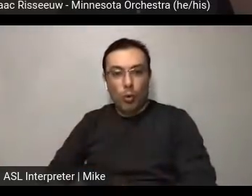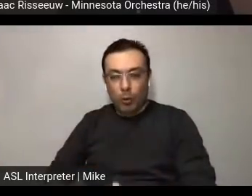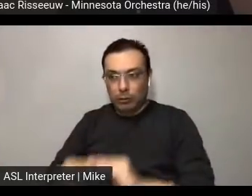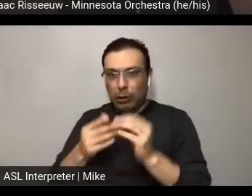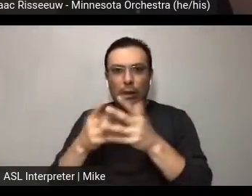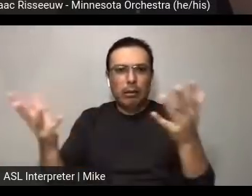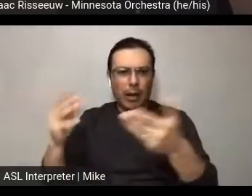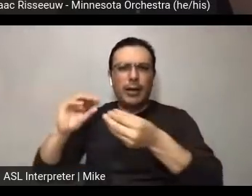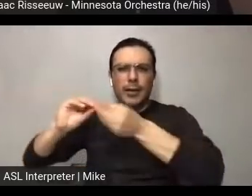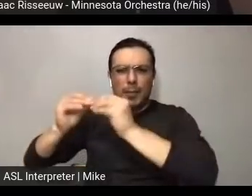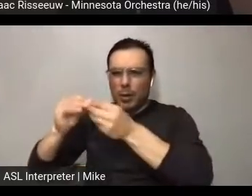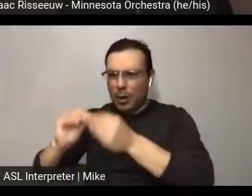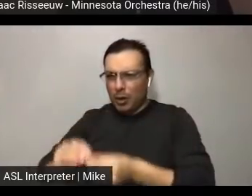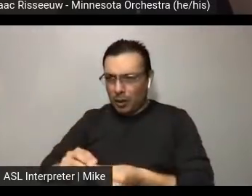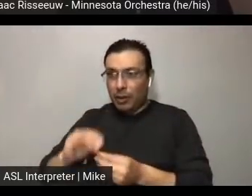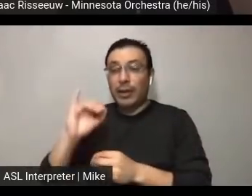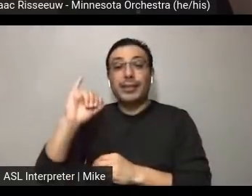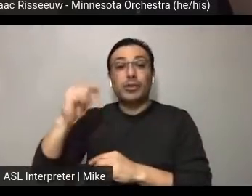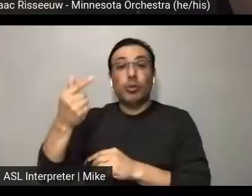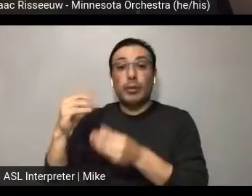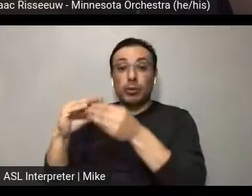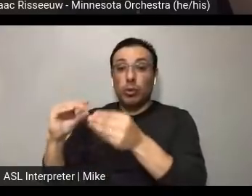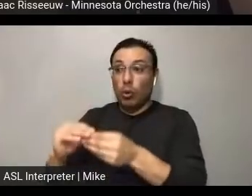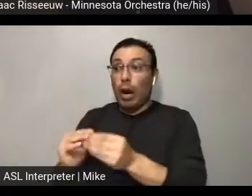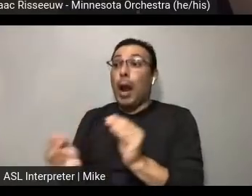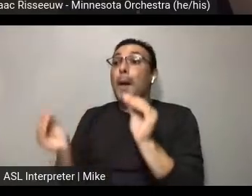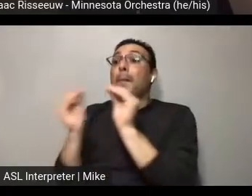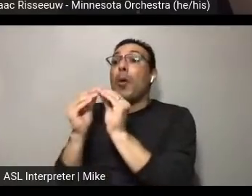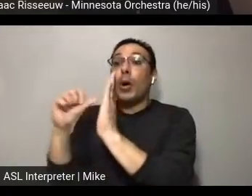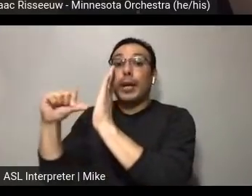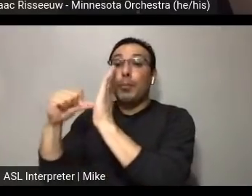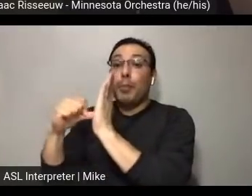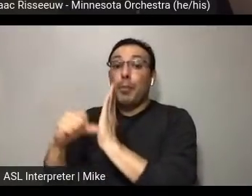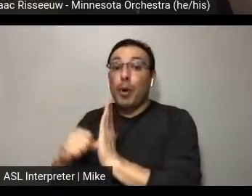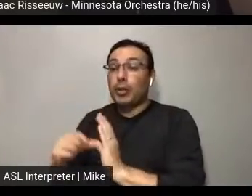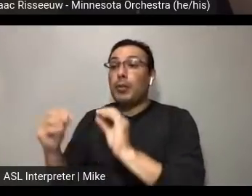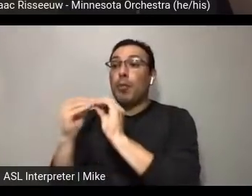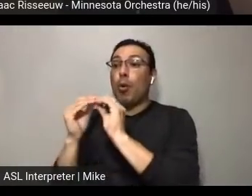Instagram Stories actually get a lot more impressions and reach, than